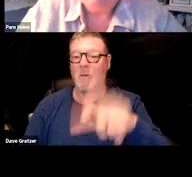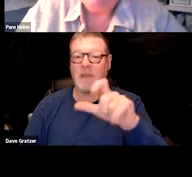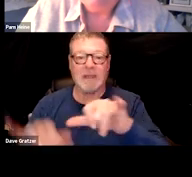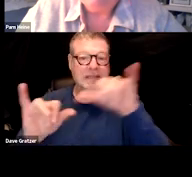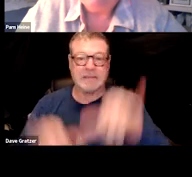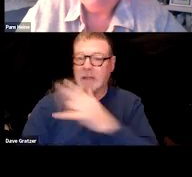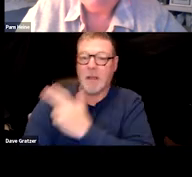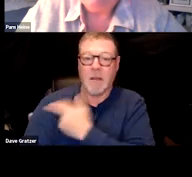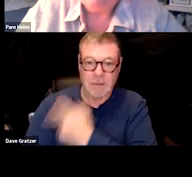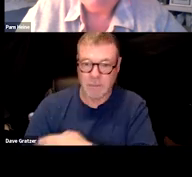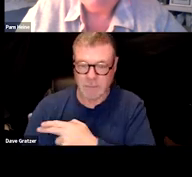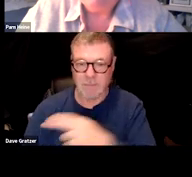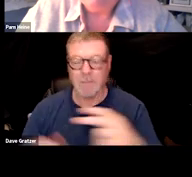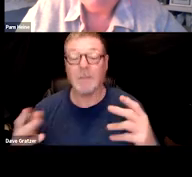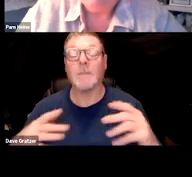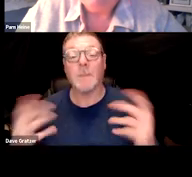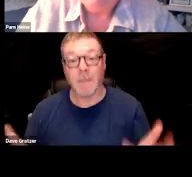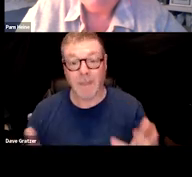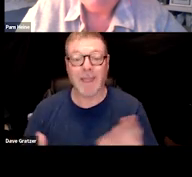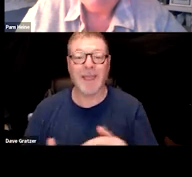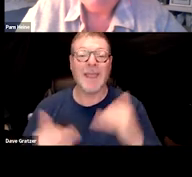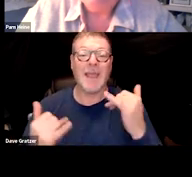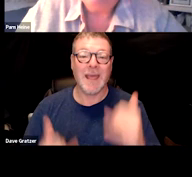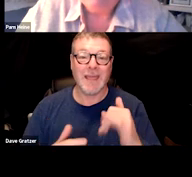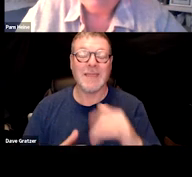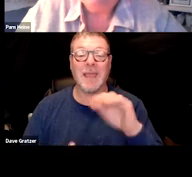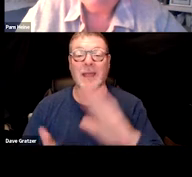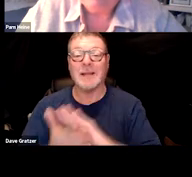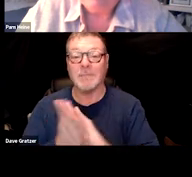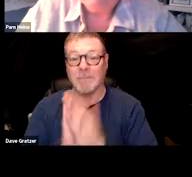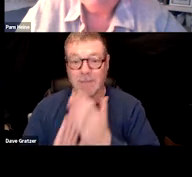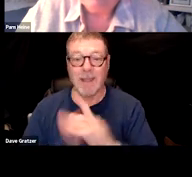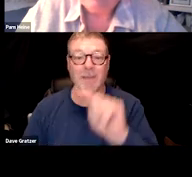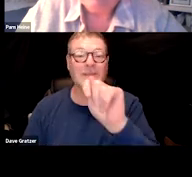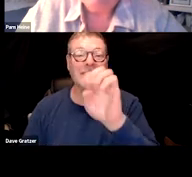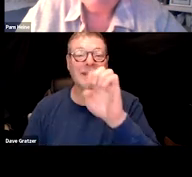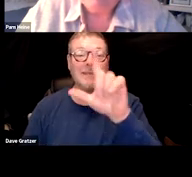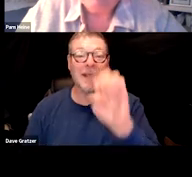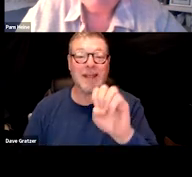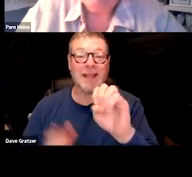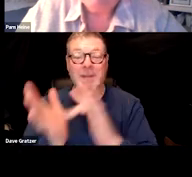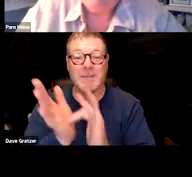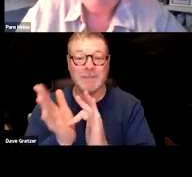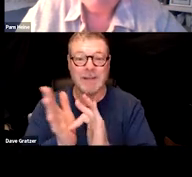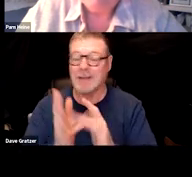and of course we got into the age of telemedicine. So you know, physical documentation isn't good.